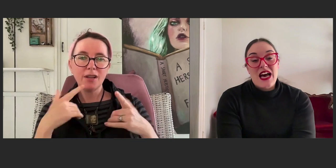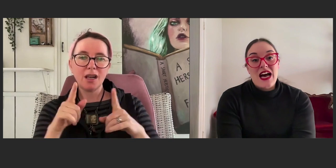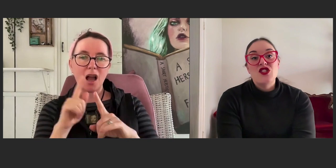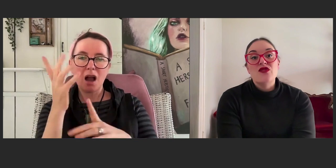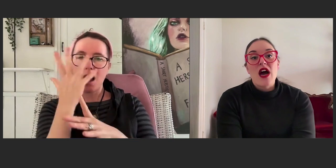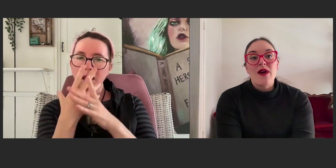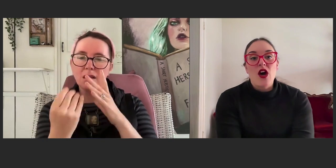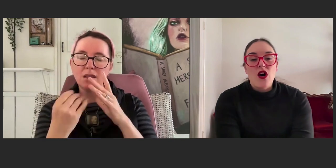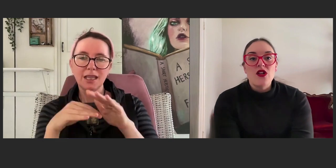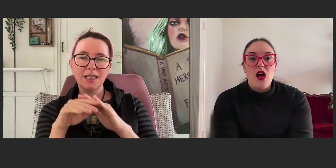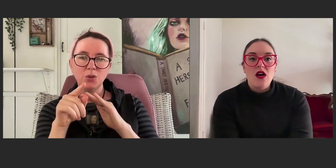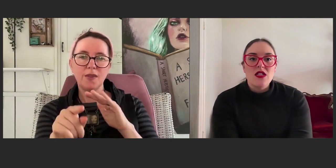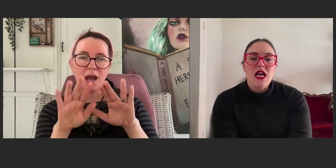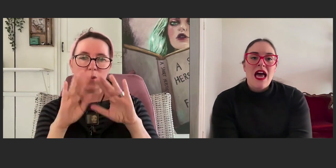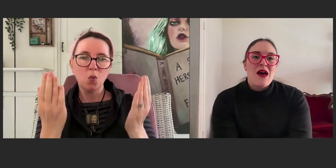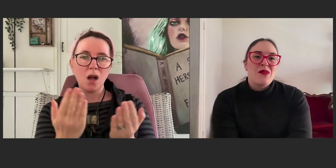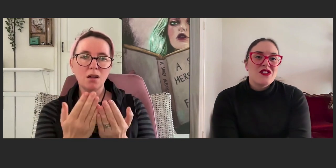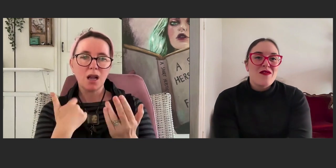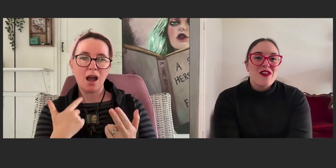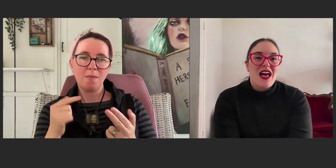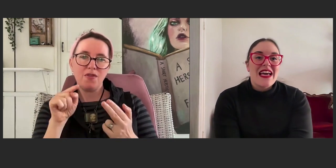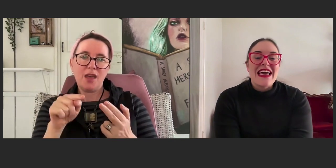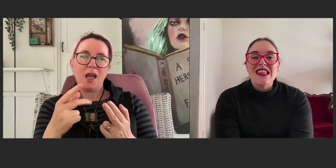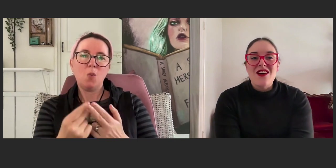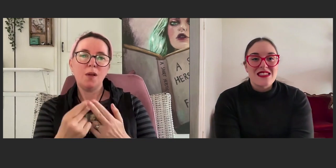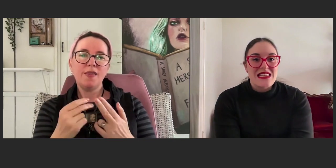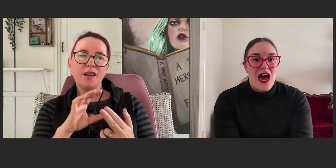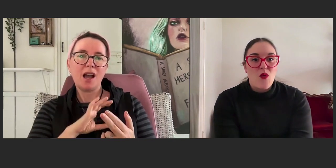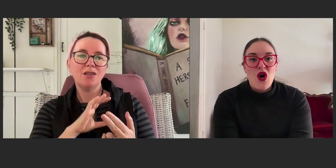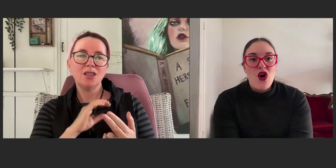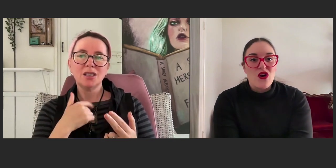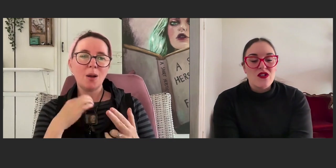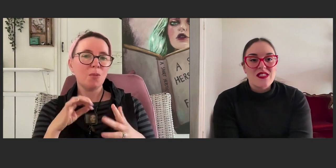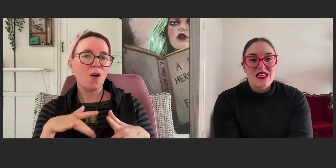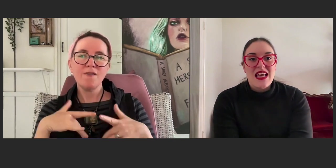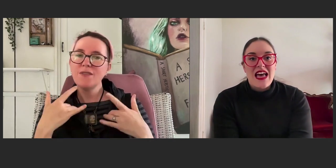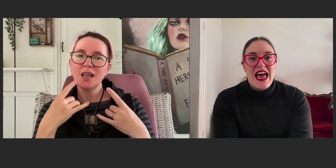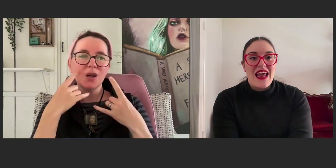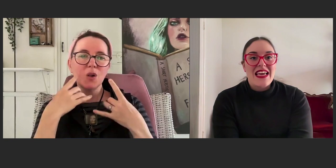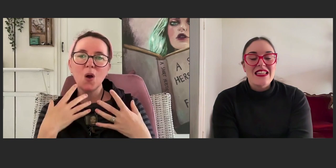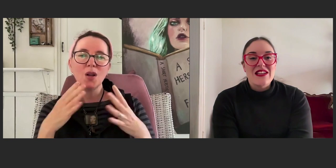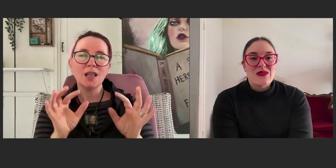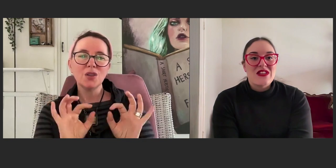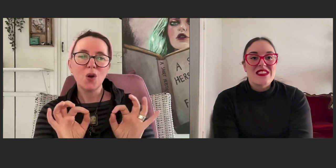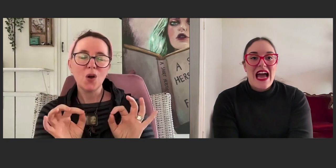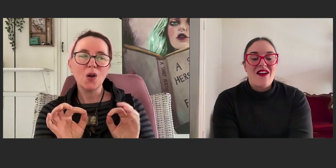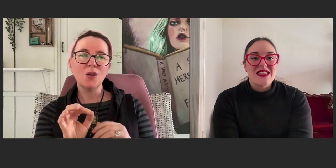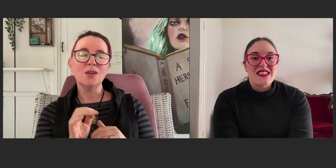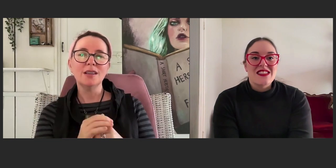I do write on my own a lot, because I feel like I get lost in that world and I get lost with those characters,